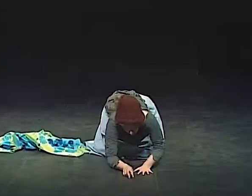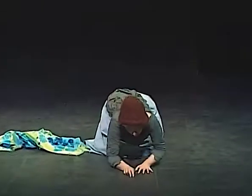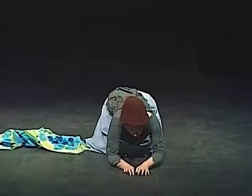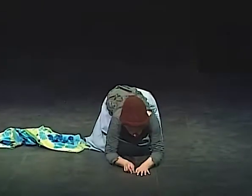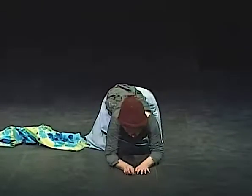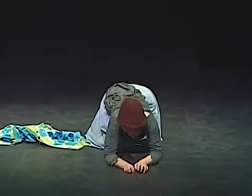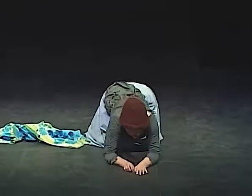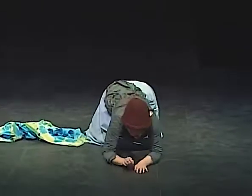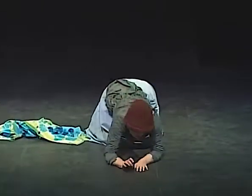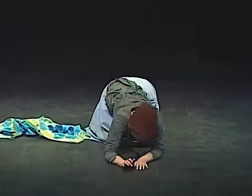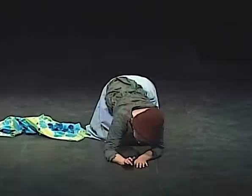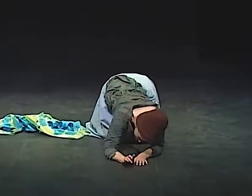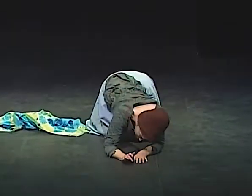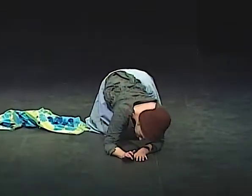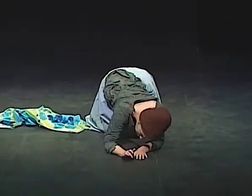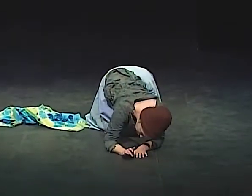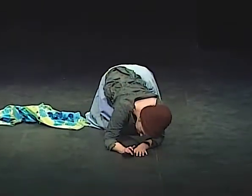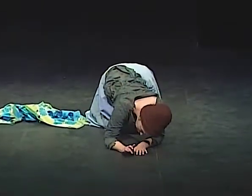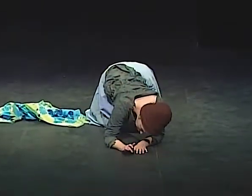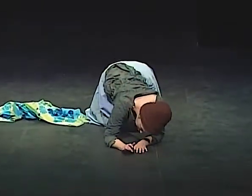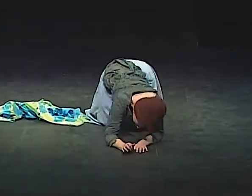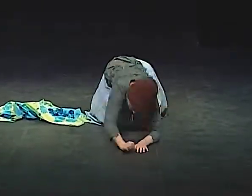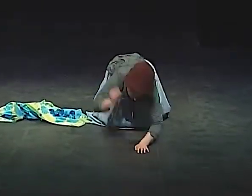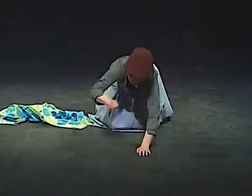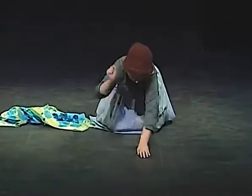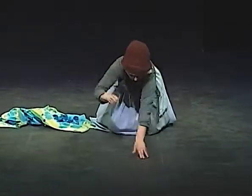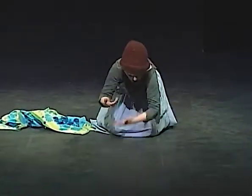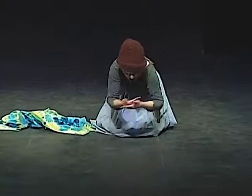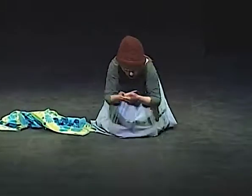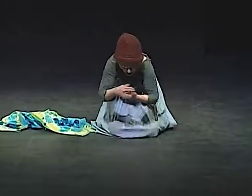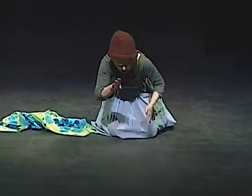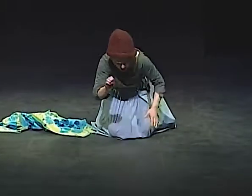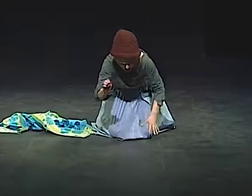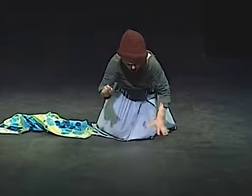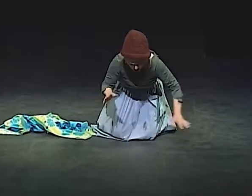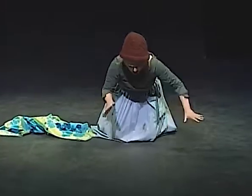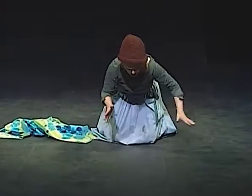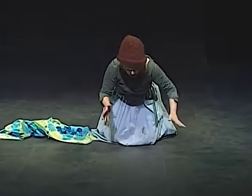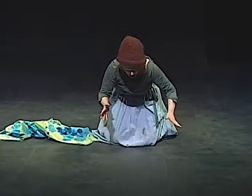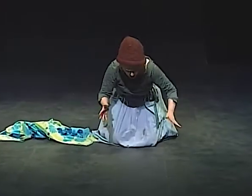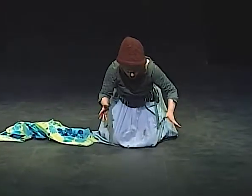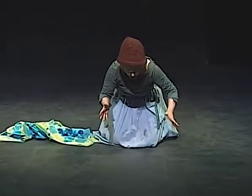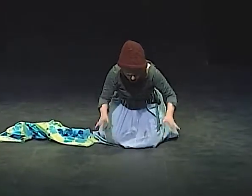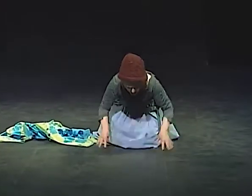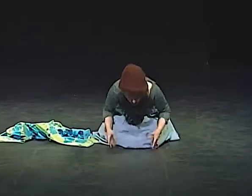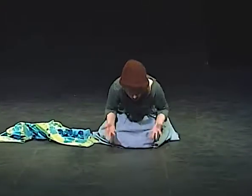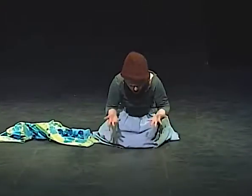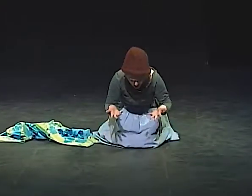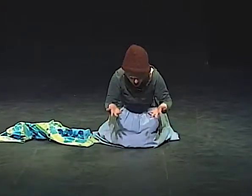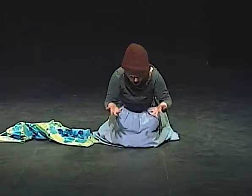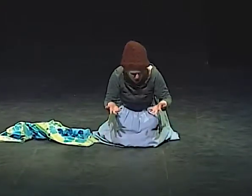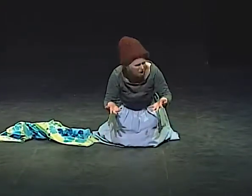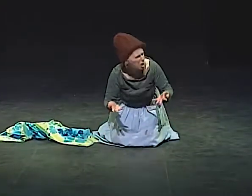AND I CRAWLED AFTER THIS TINY LITTLE BEE. IT WAS A BABY BEE.